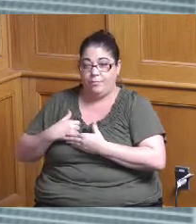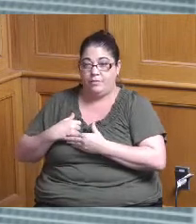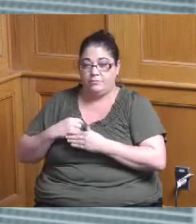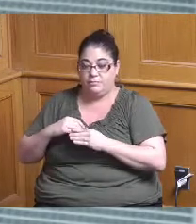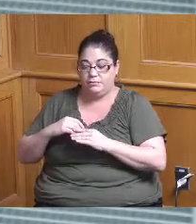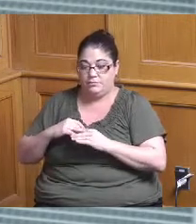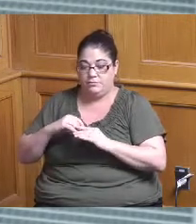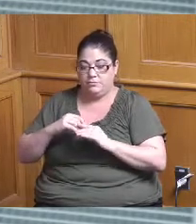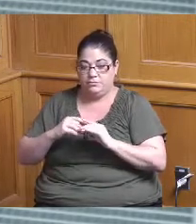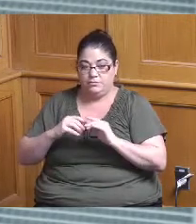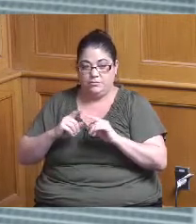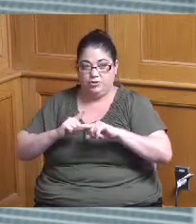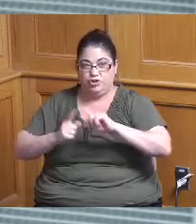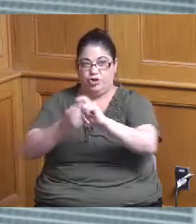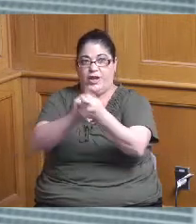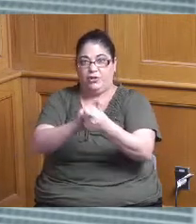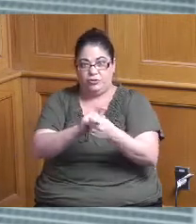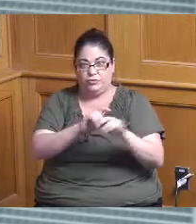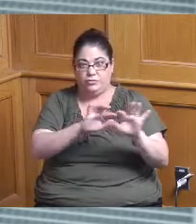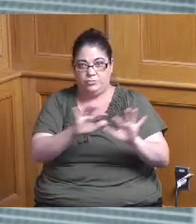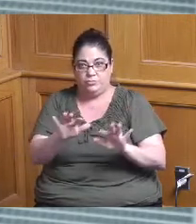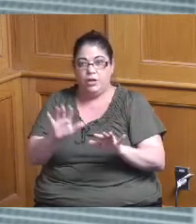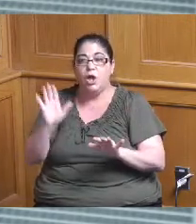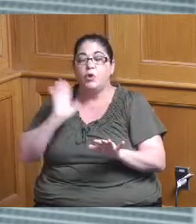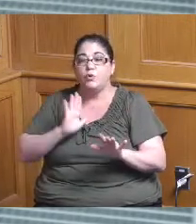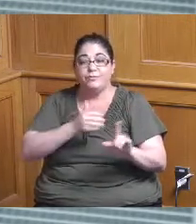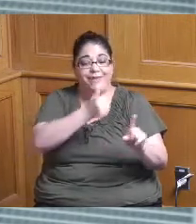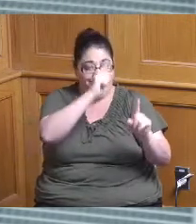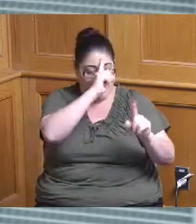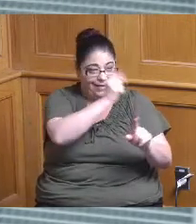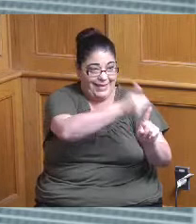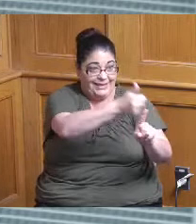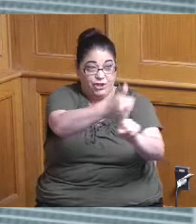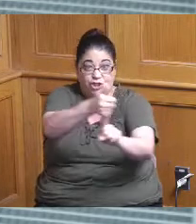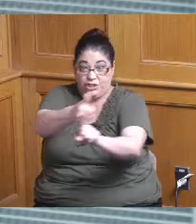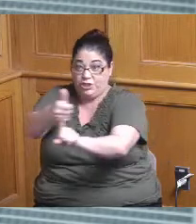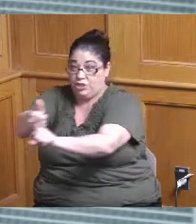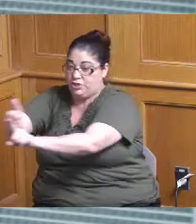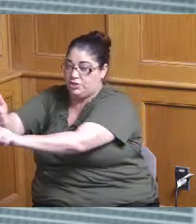previously it was just all the individual project managers then working with purchasing the goal